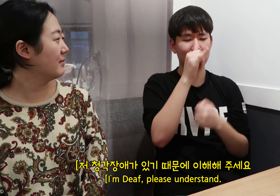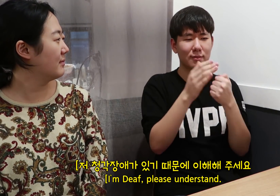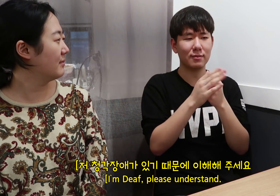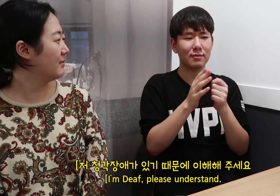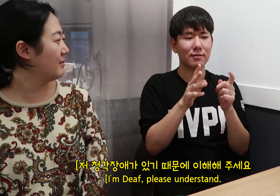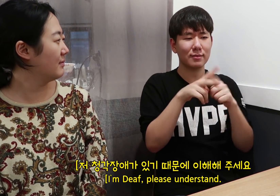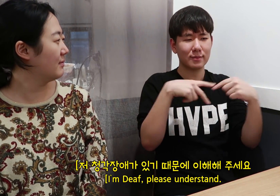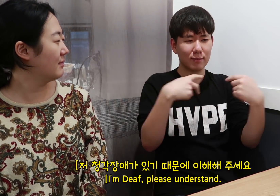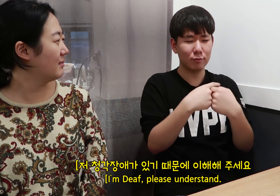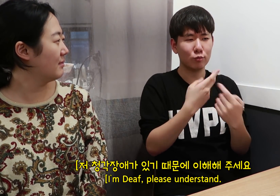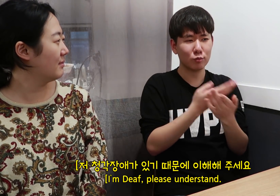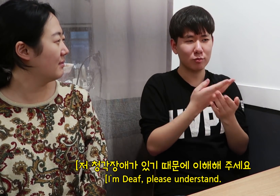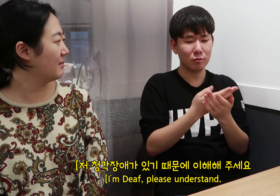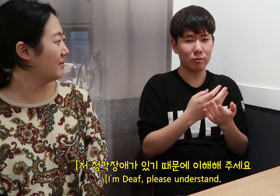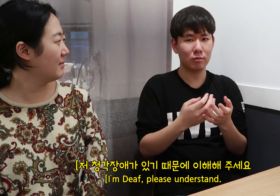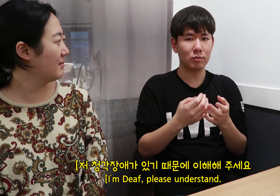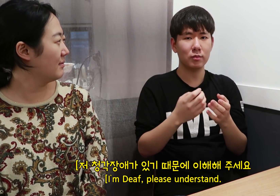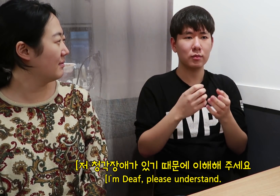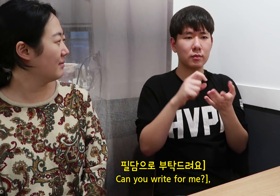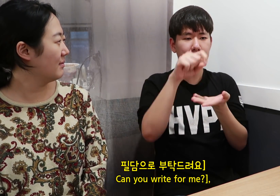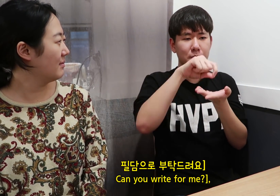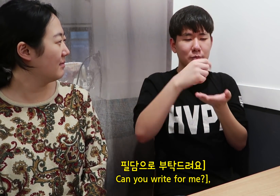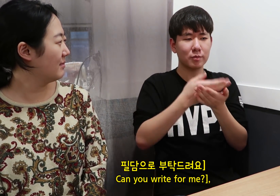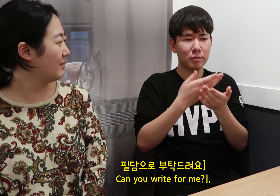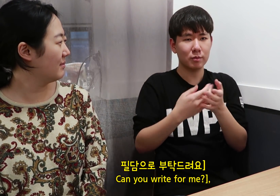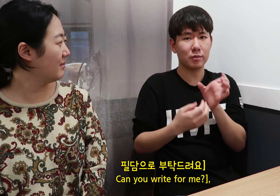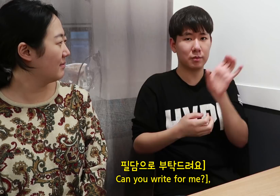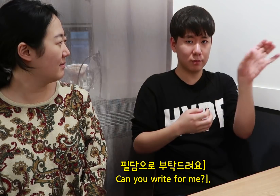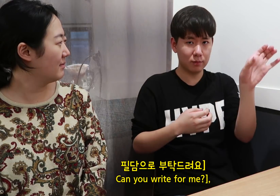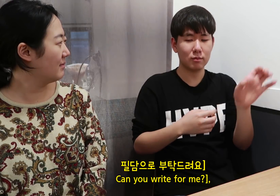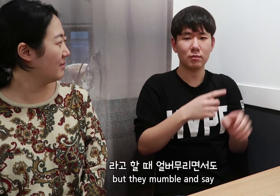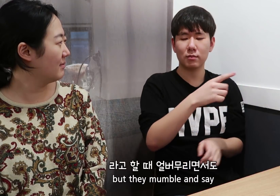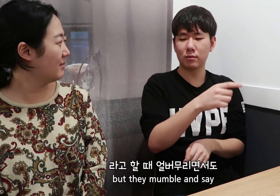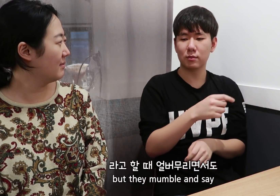[I’m Deaf, please understand. Can you write for me?],